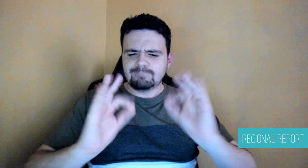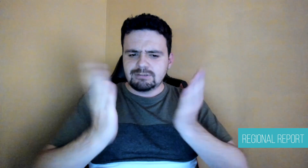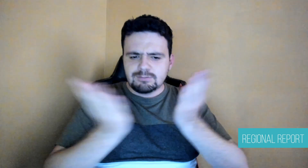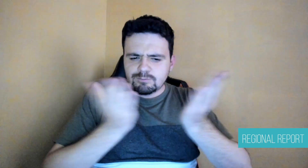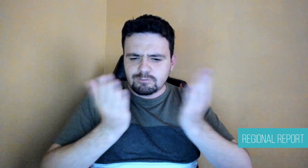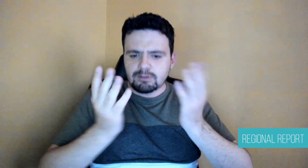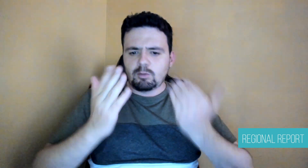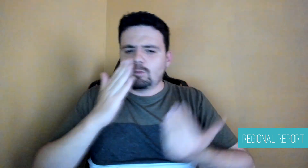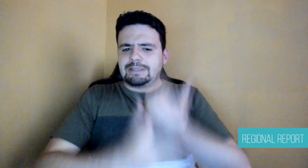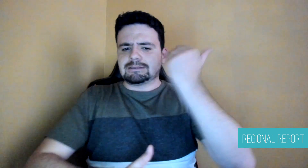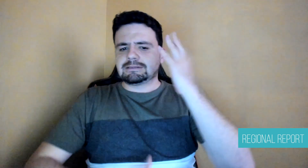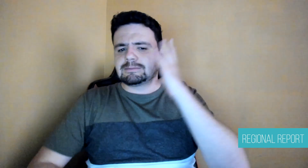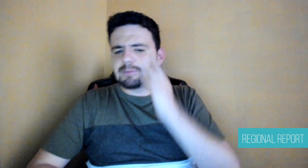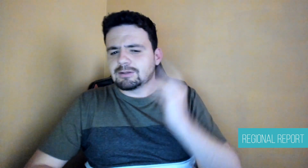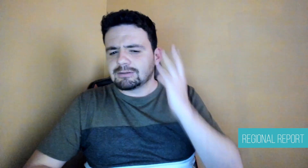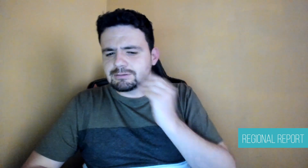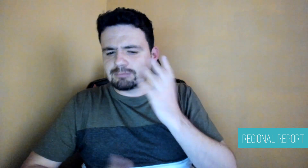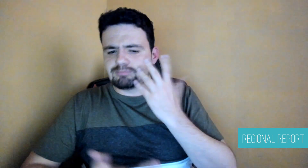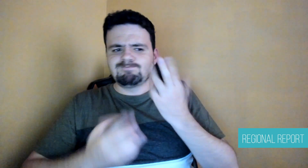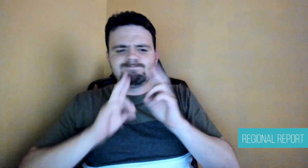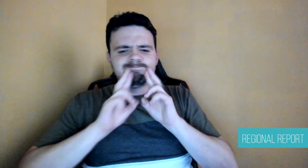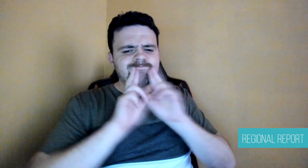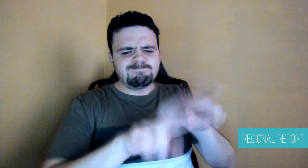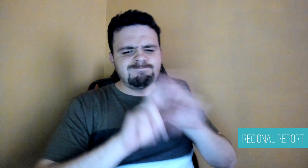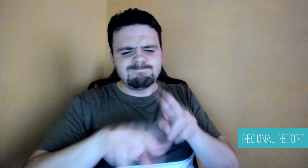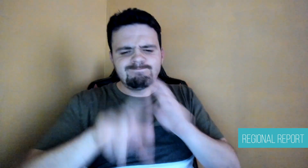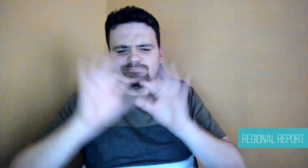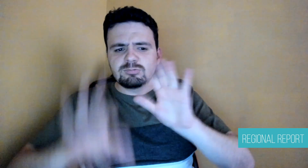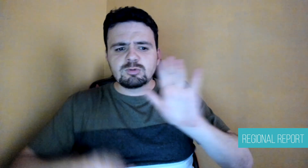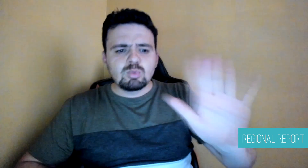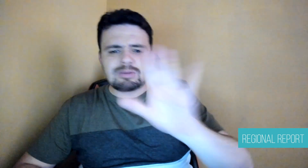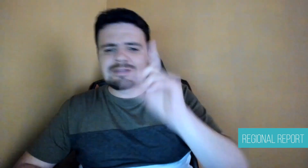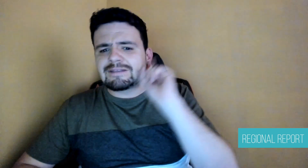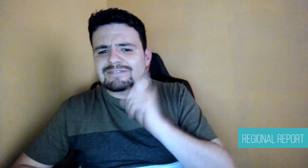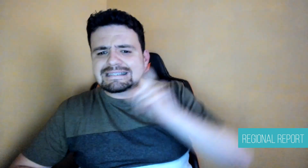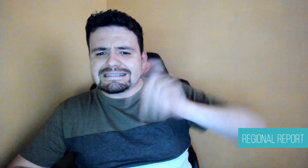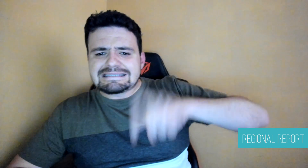we hope can improve your experience and respond